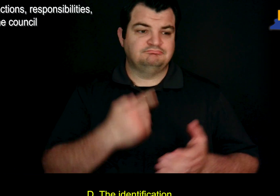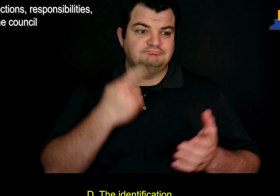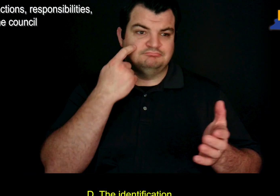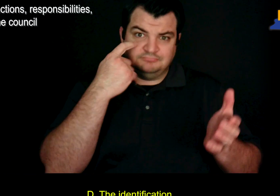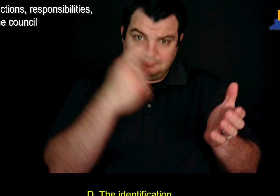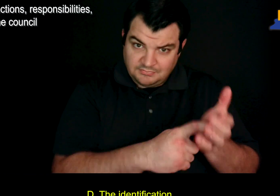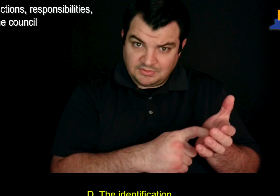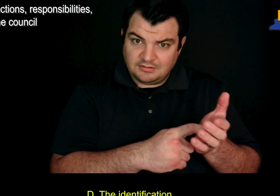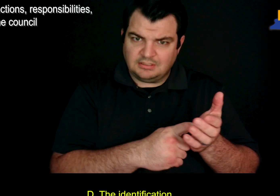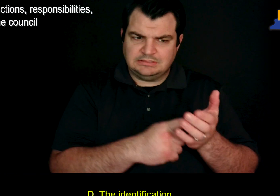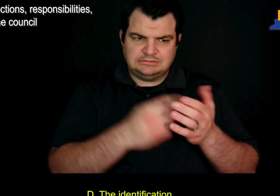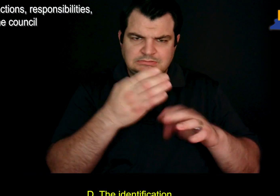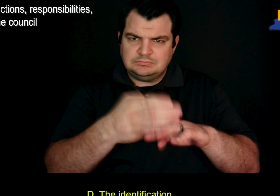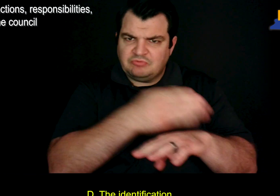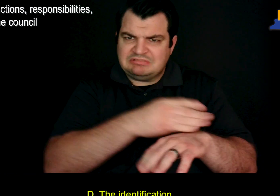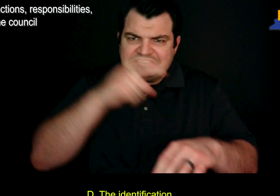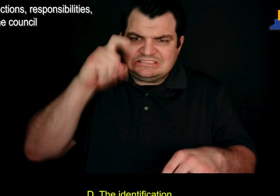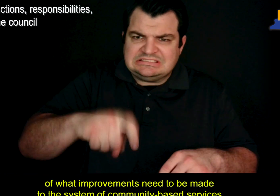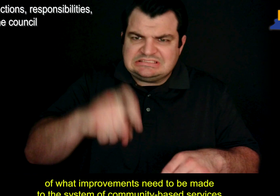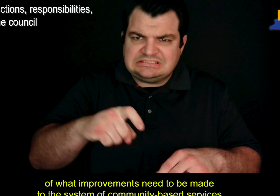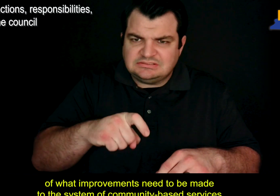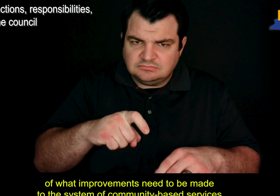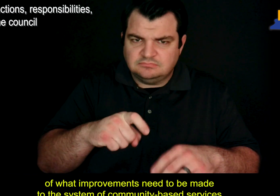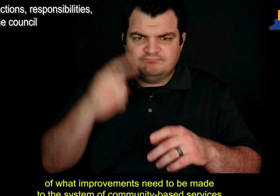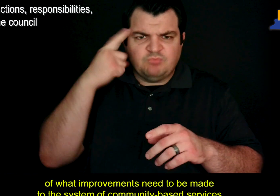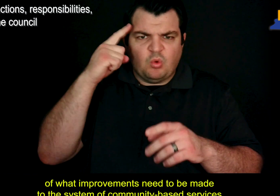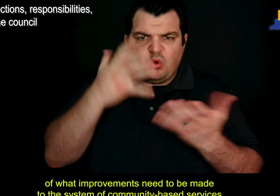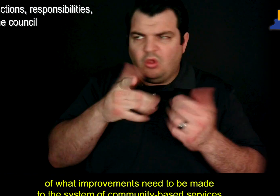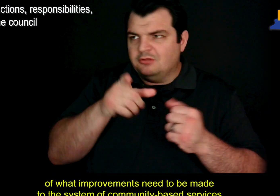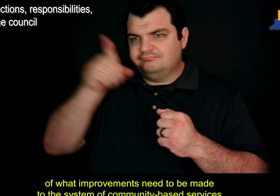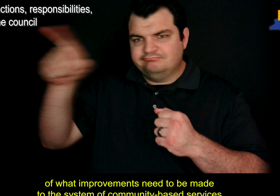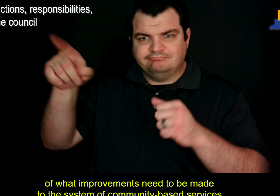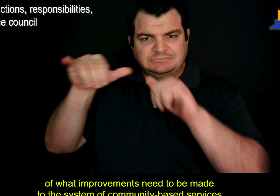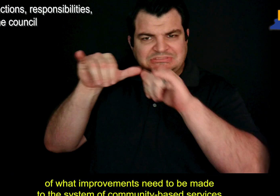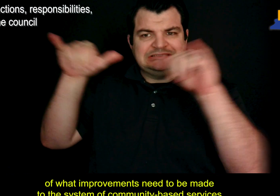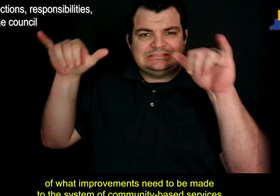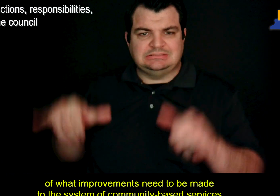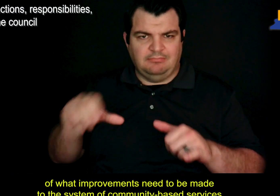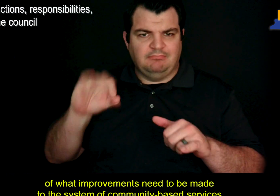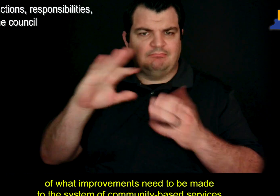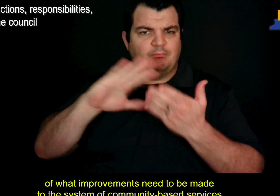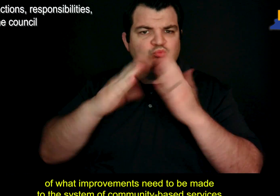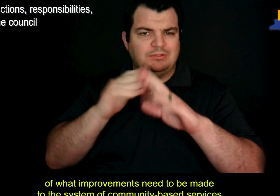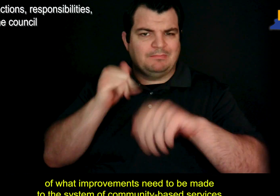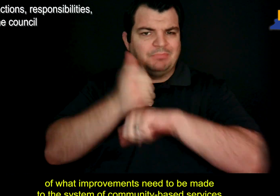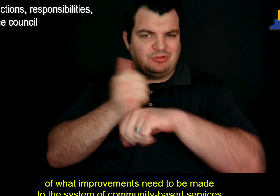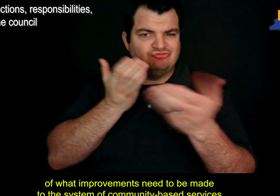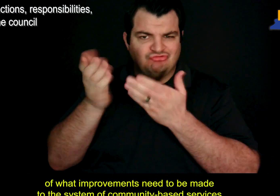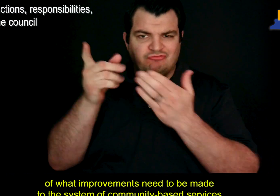D. The identification of what improvements need to be made to the system of community-based services